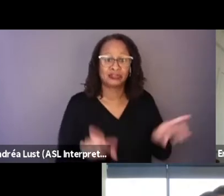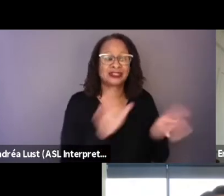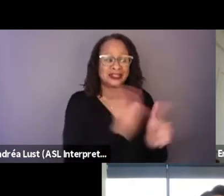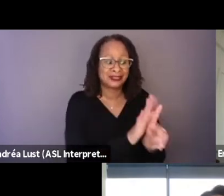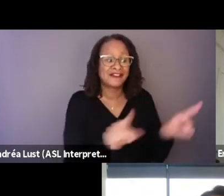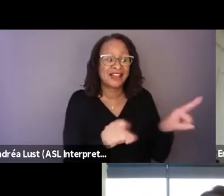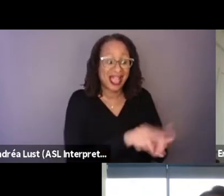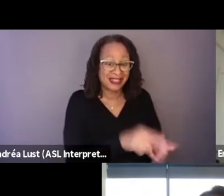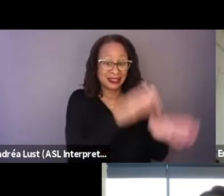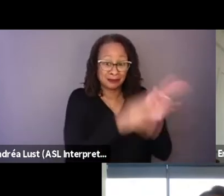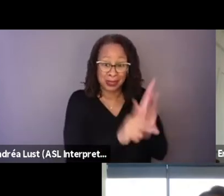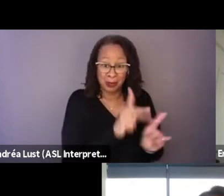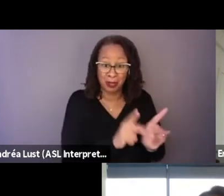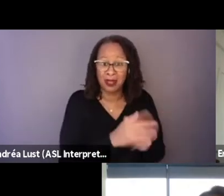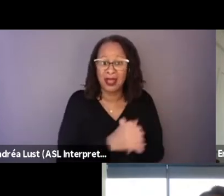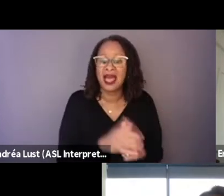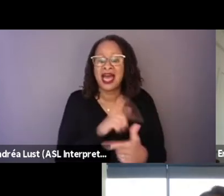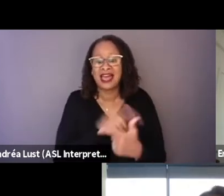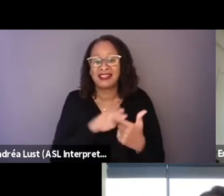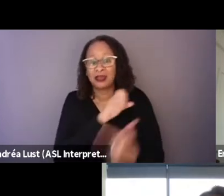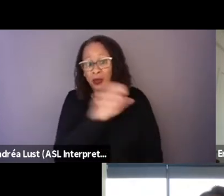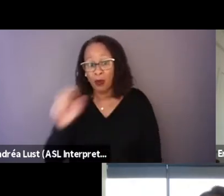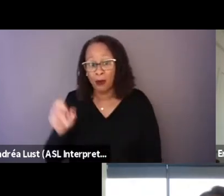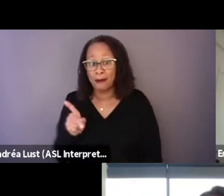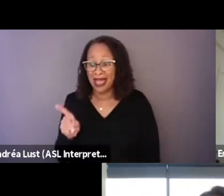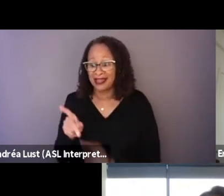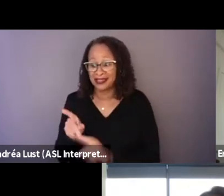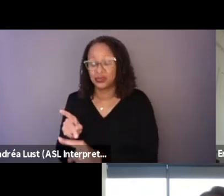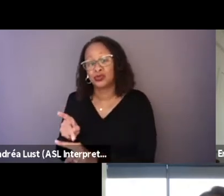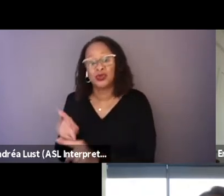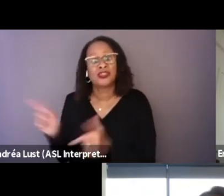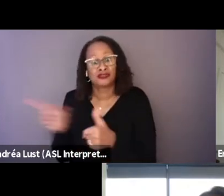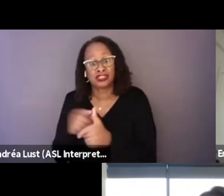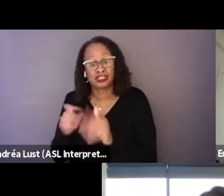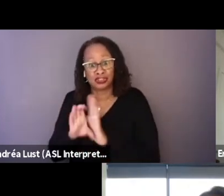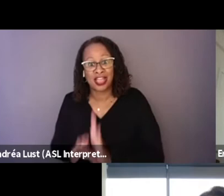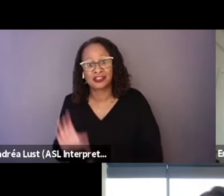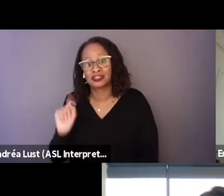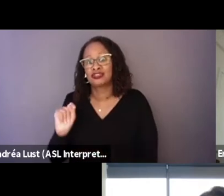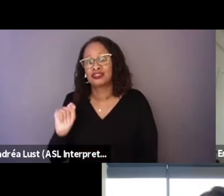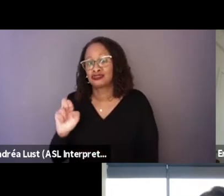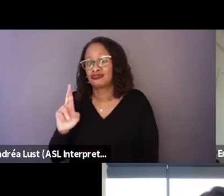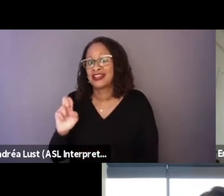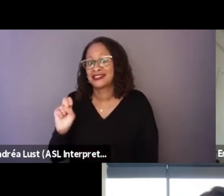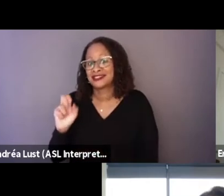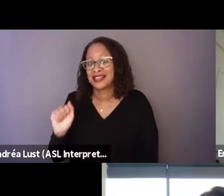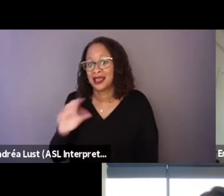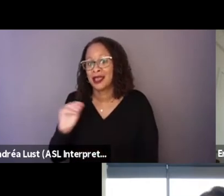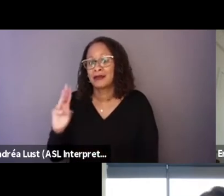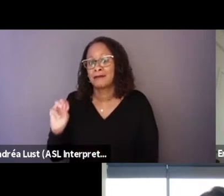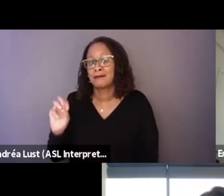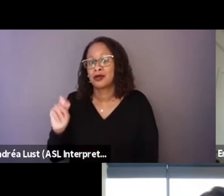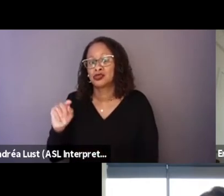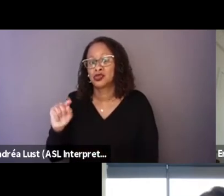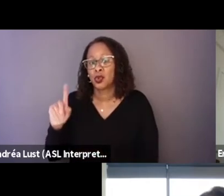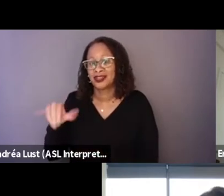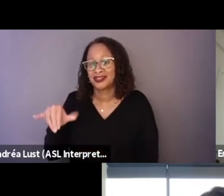And then going back to, Teresa Montoya. It's a long detour. It's like almost a half-hour detour.